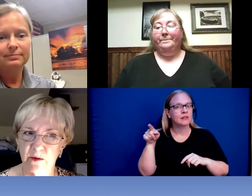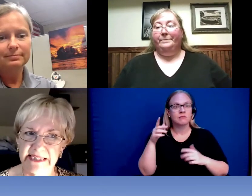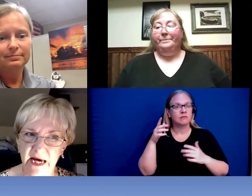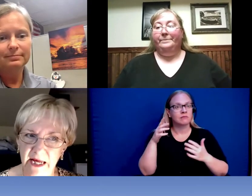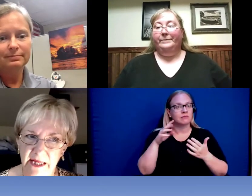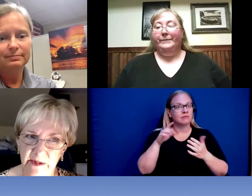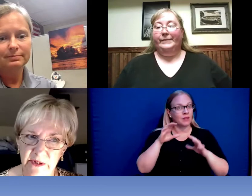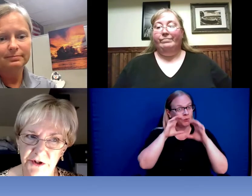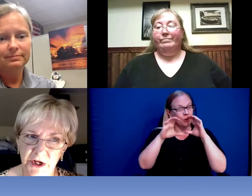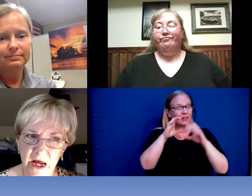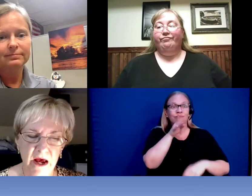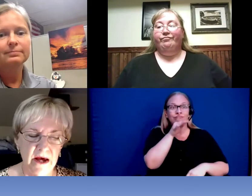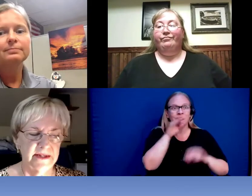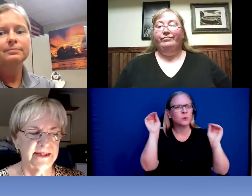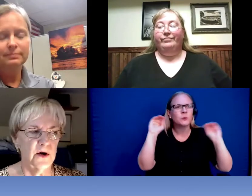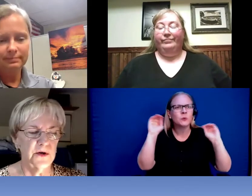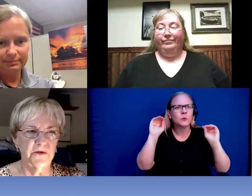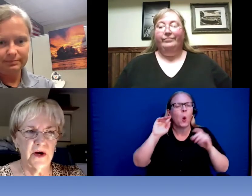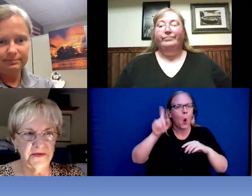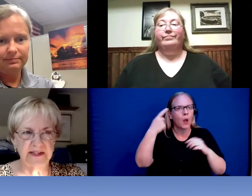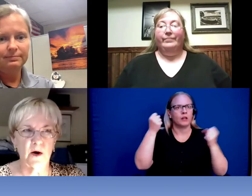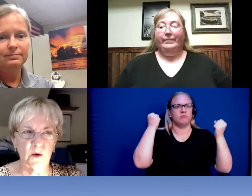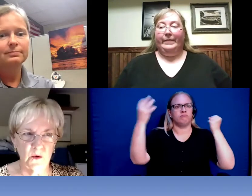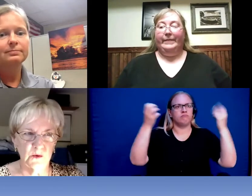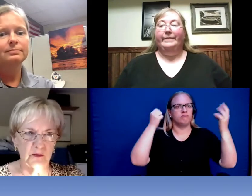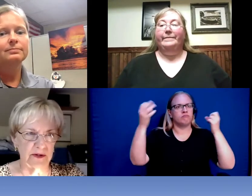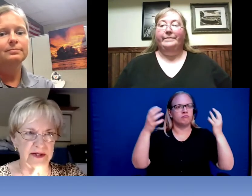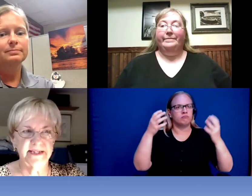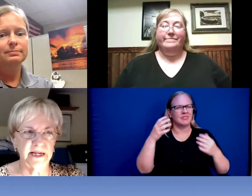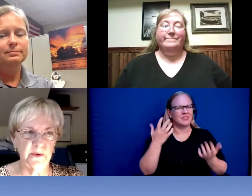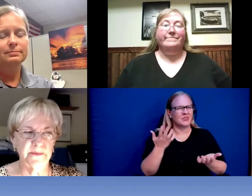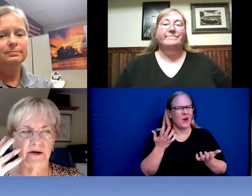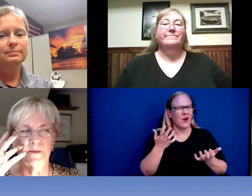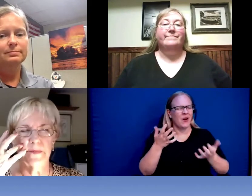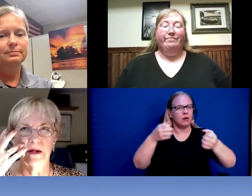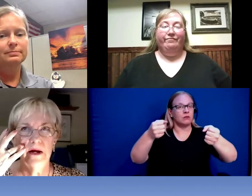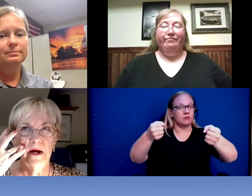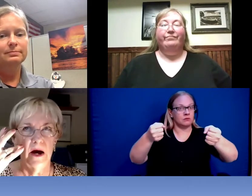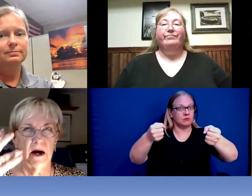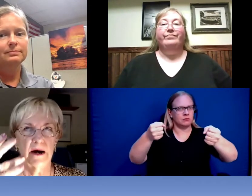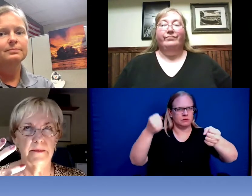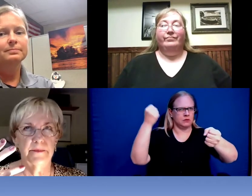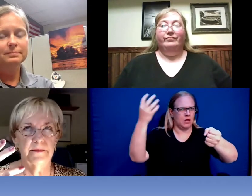with sign language. So, you have got this whole continuum there. But